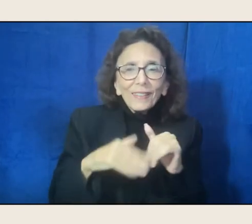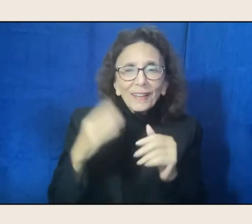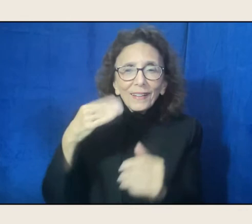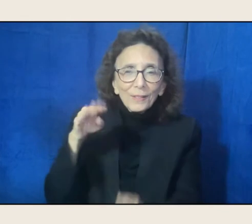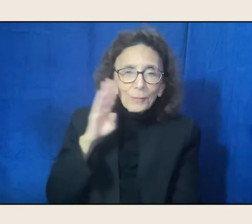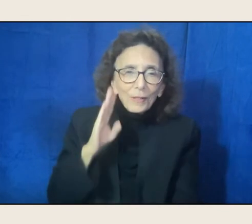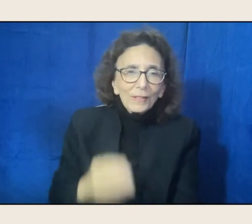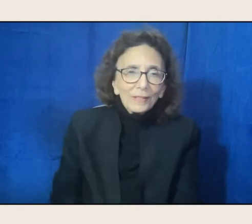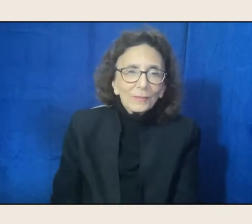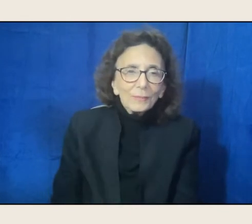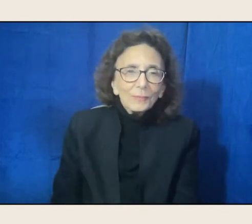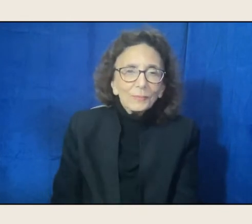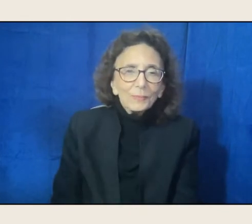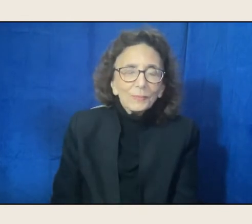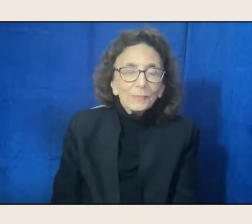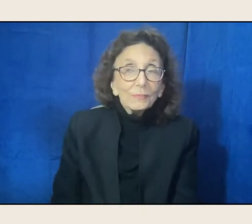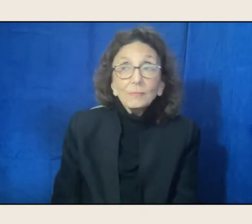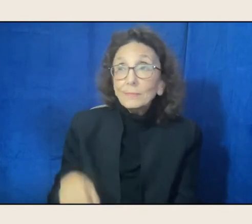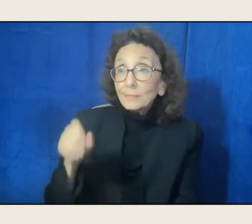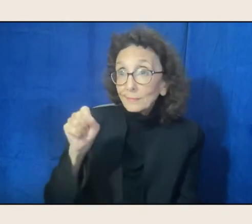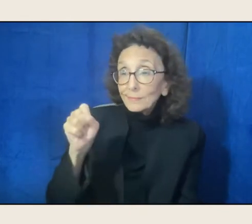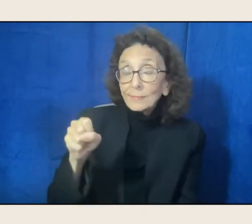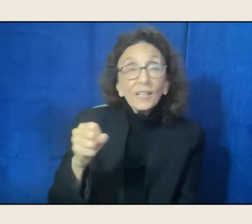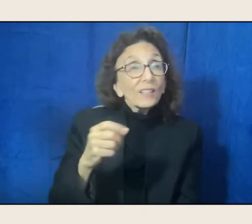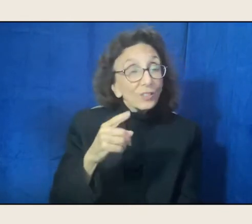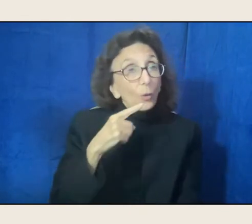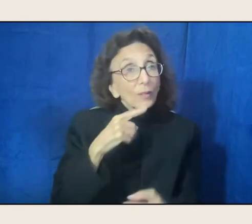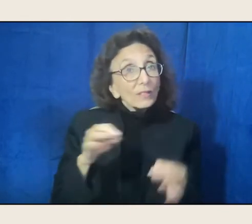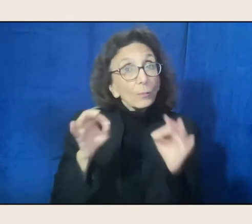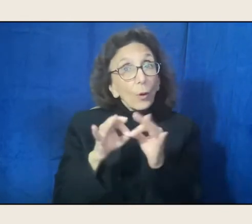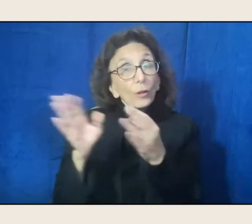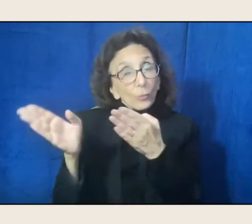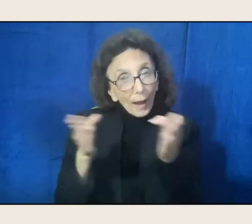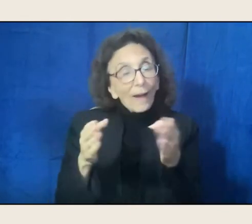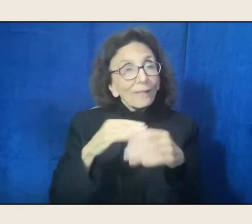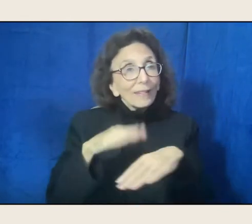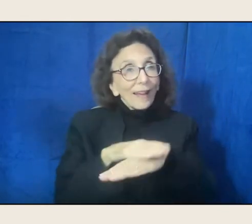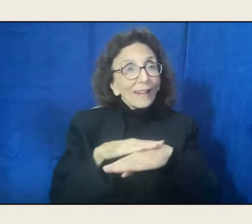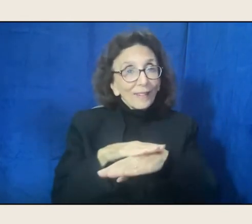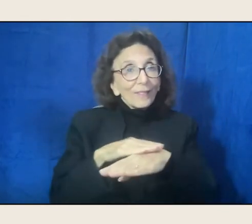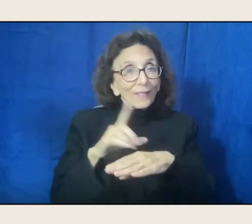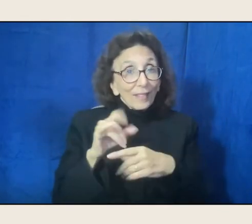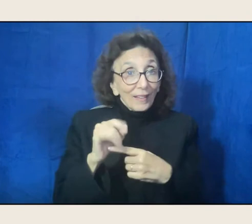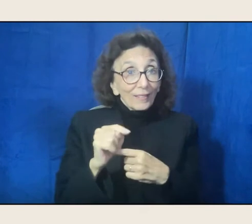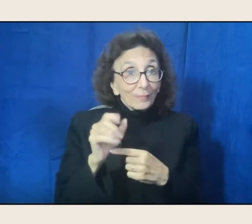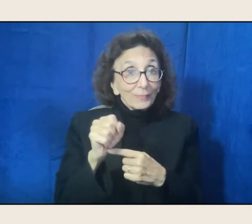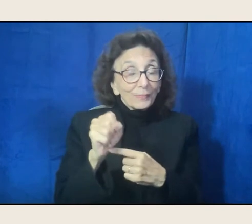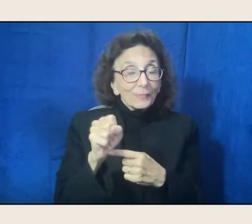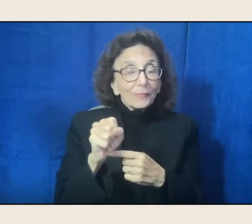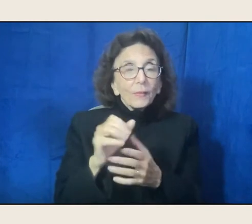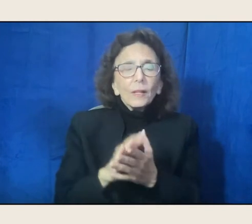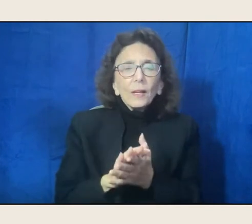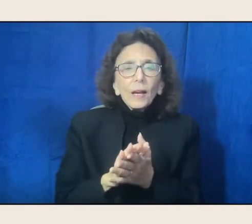So it really, really matters. Before we turn to questions from our audience,